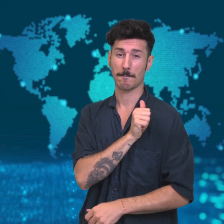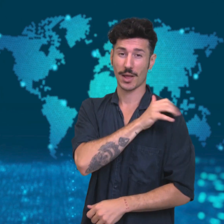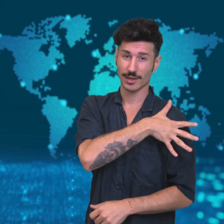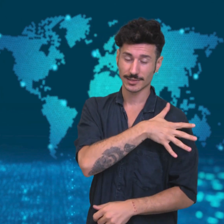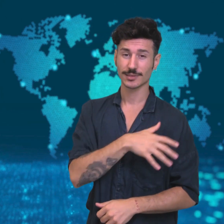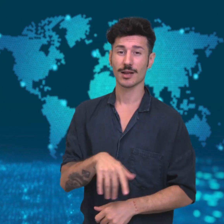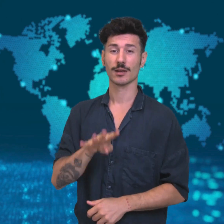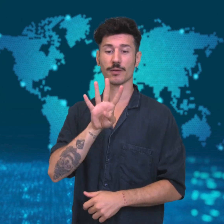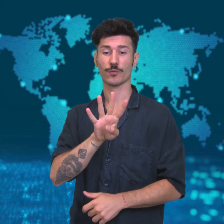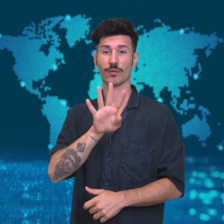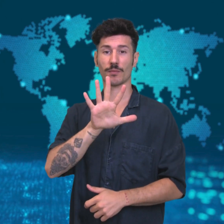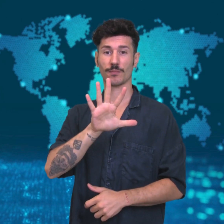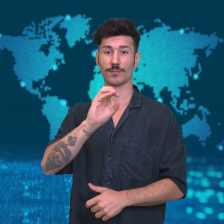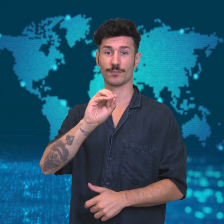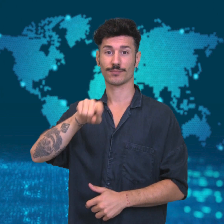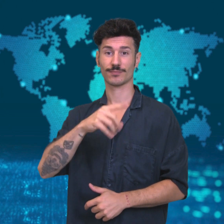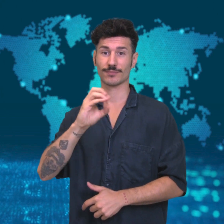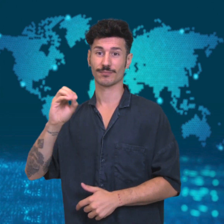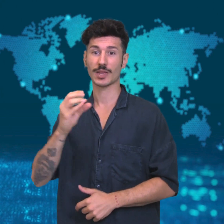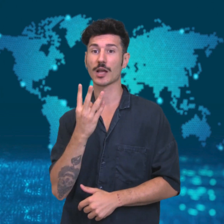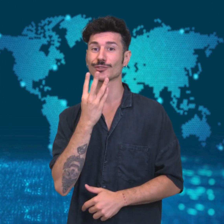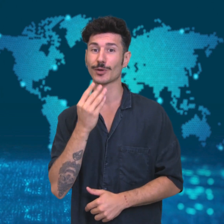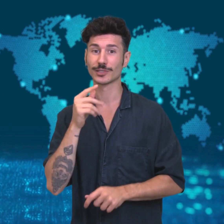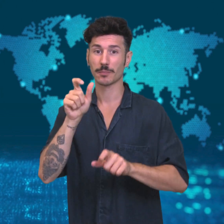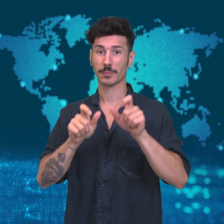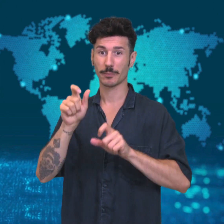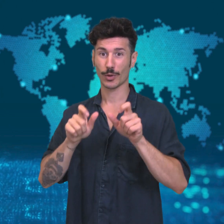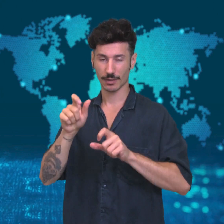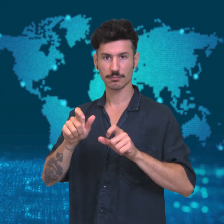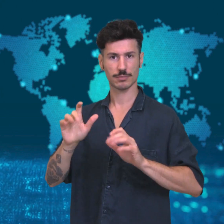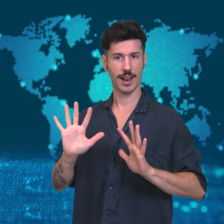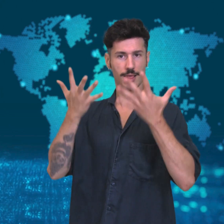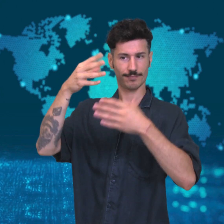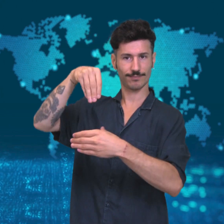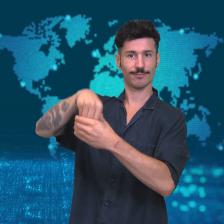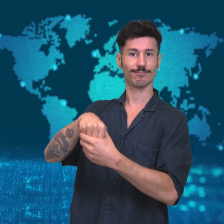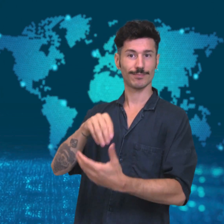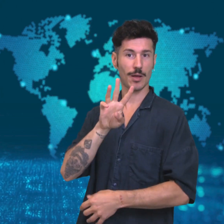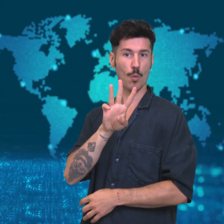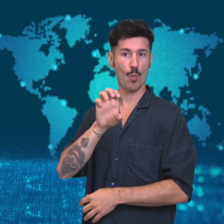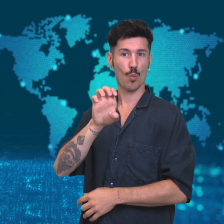Nearly 3 million Palestinians and 450,000 Jewish people